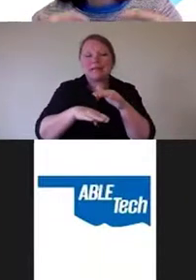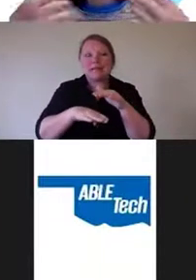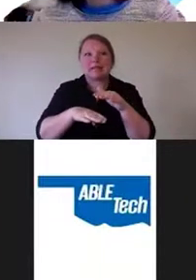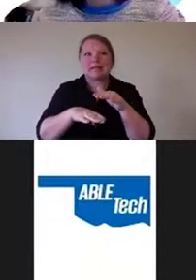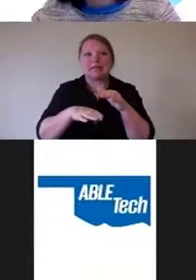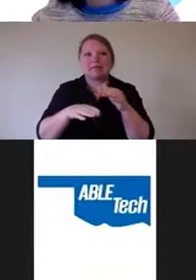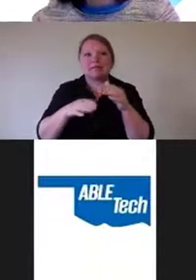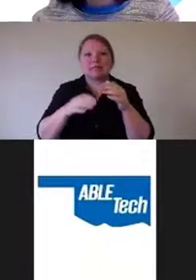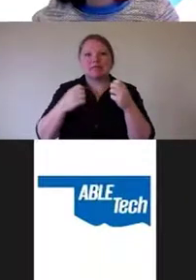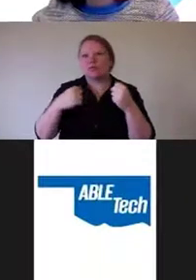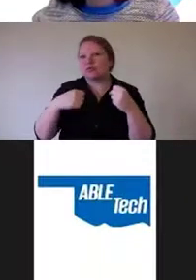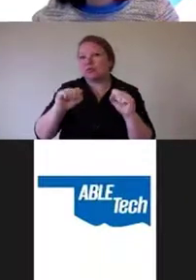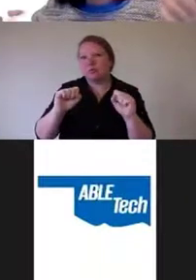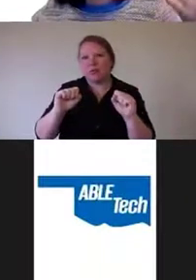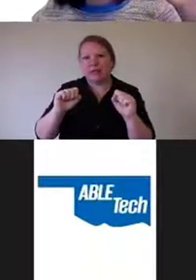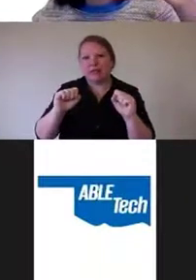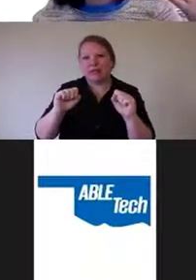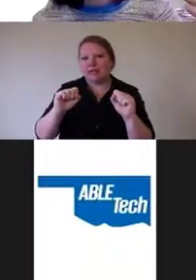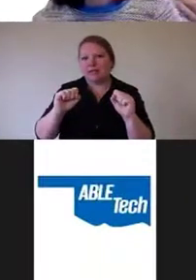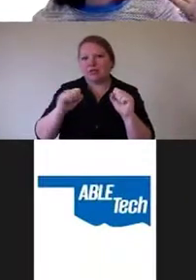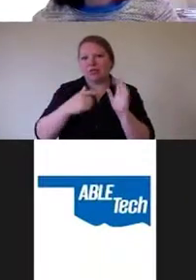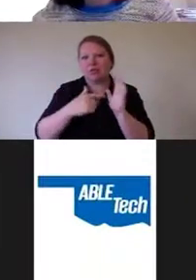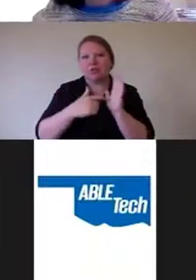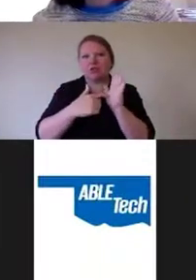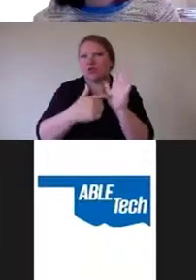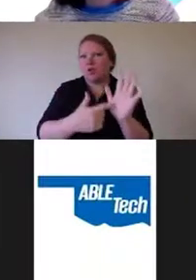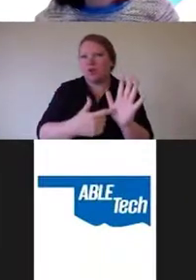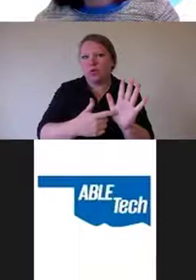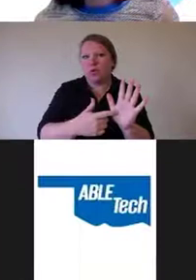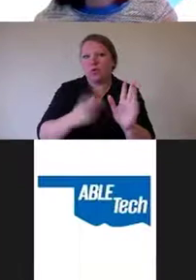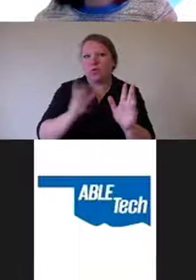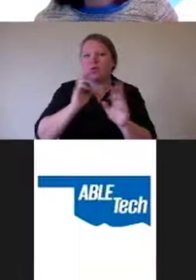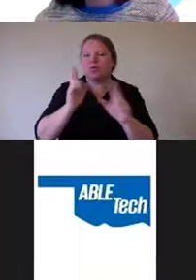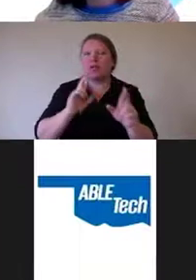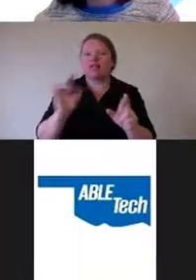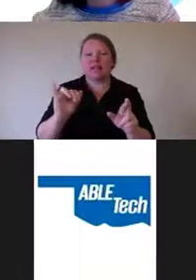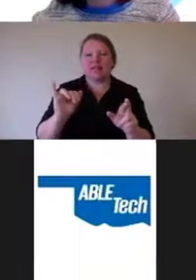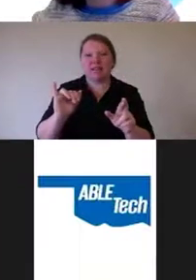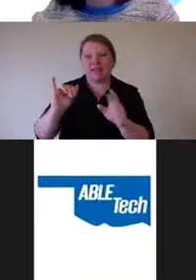the responses for when somebody asks you in your organization,